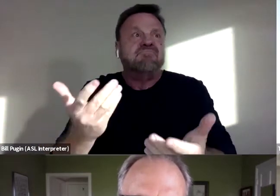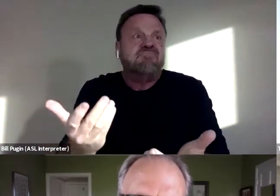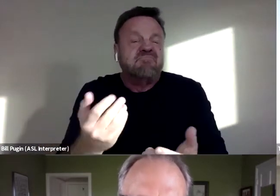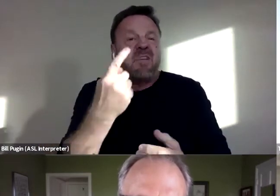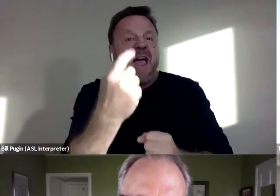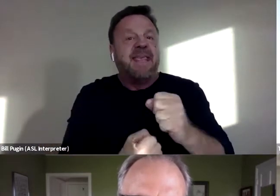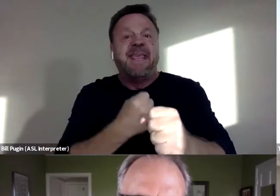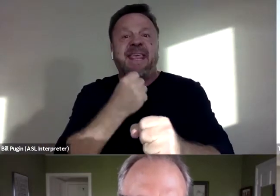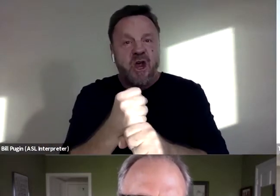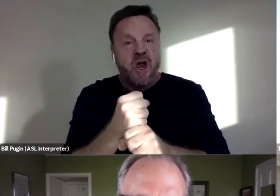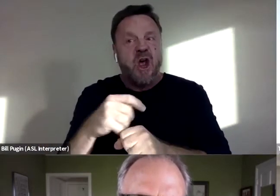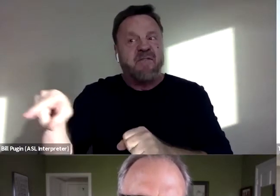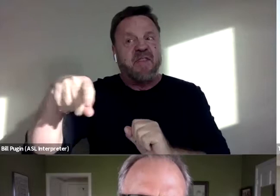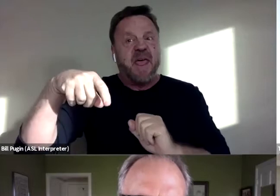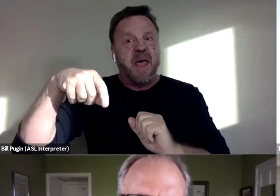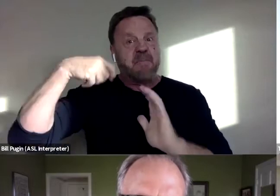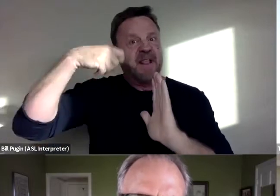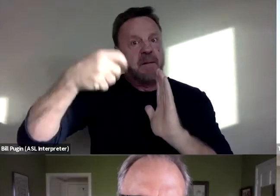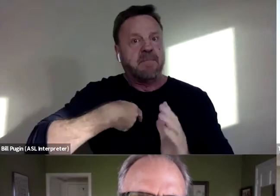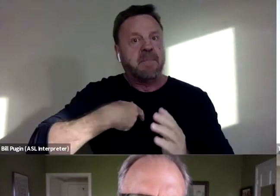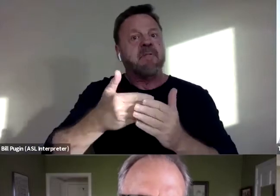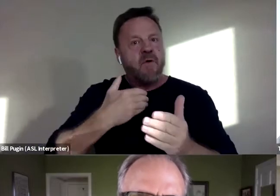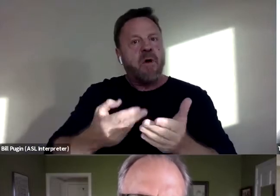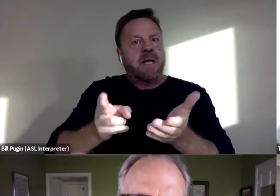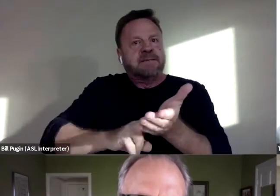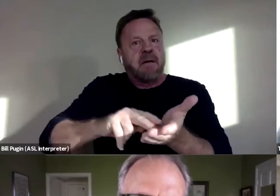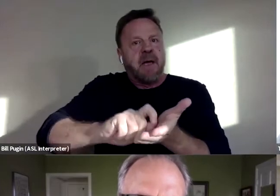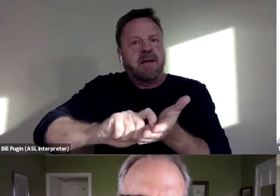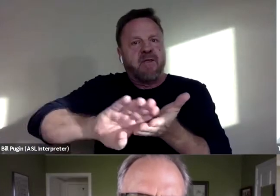of them filming me before I signed the release. And I'll be completely honest with you.